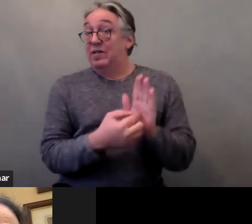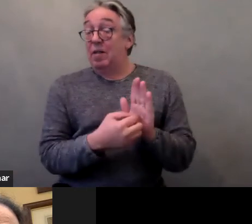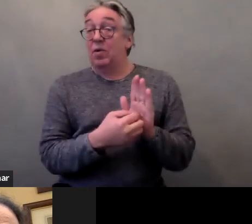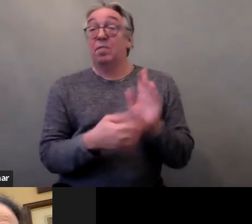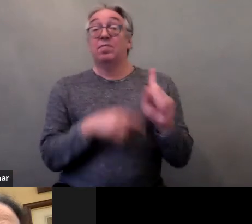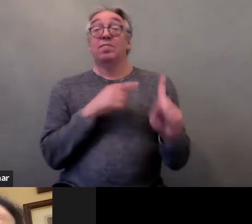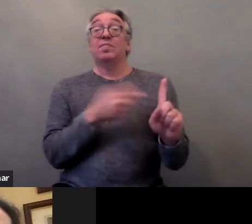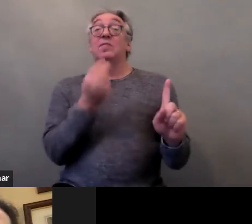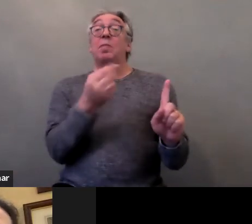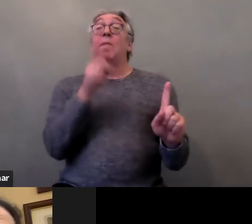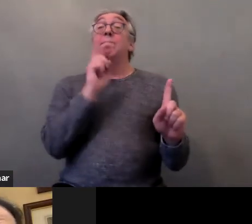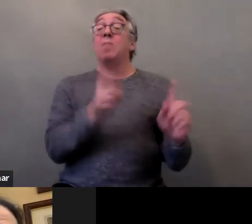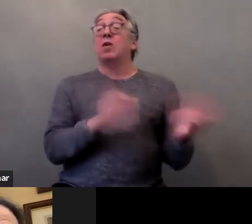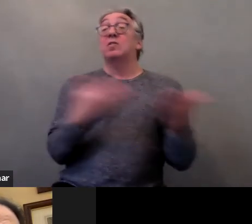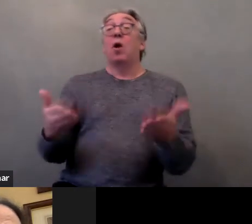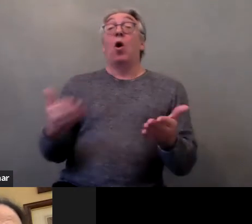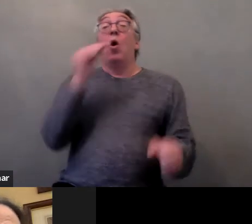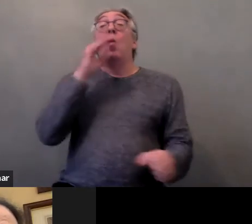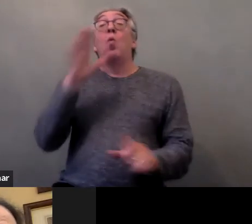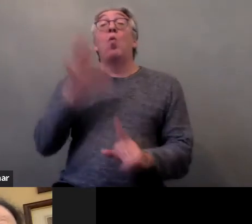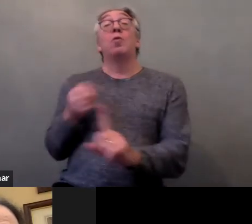of women support services with a gendered approach.